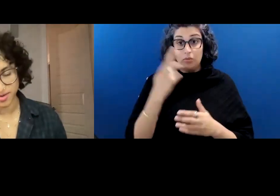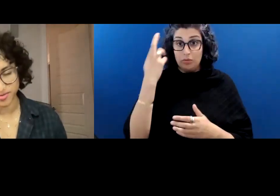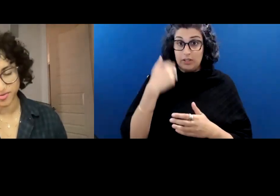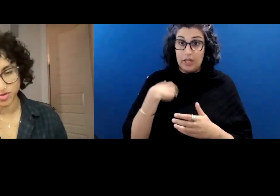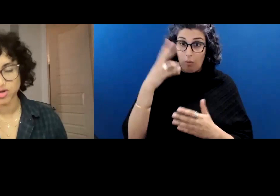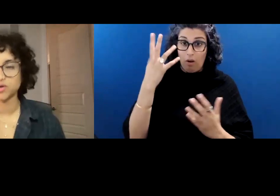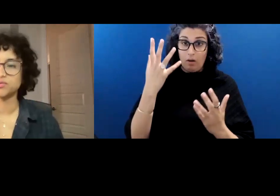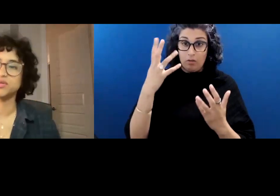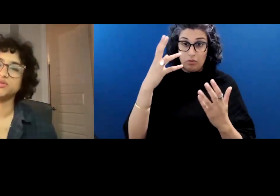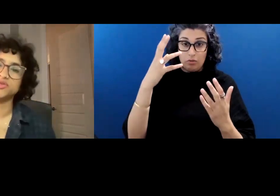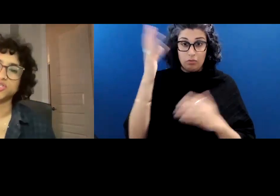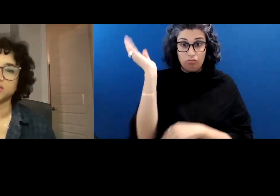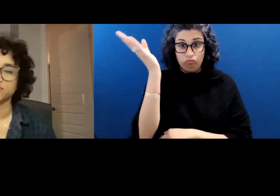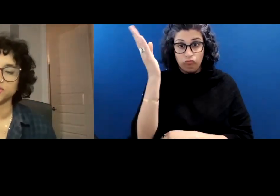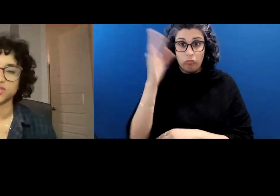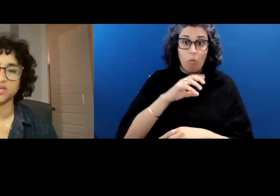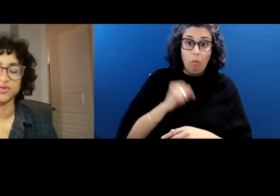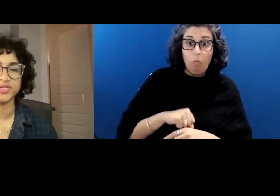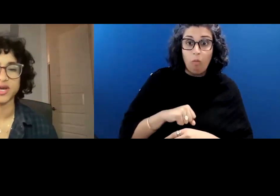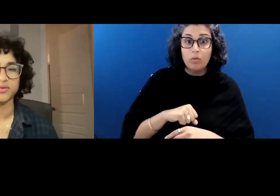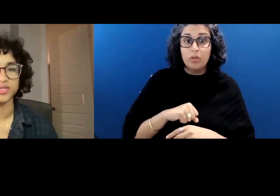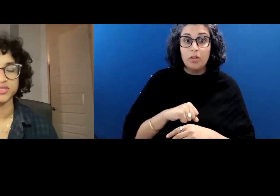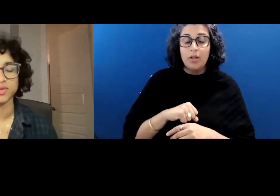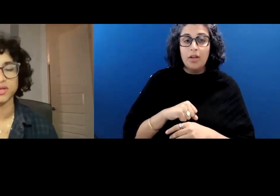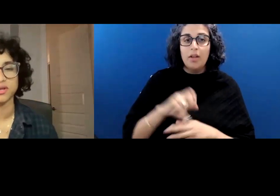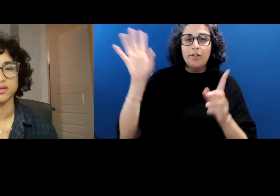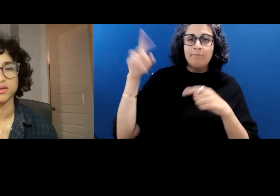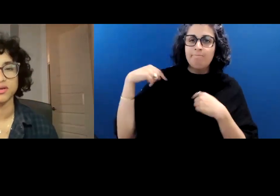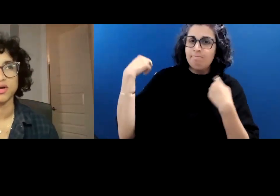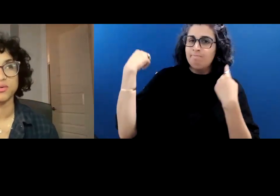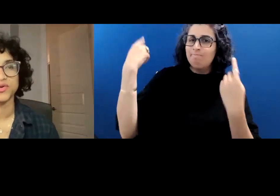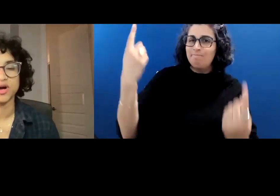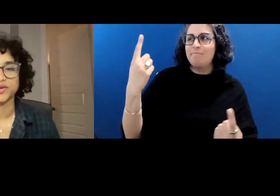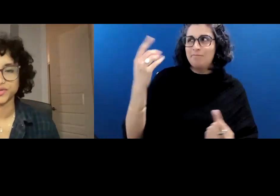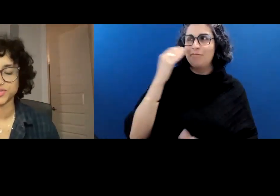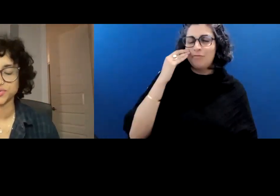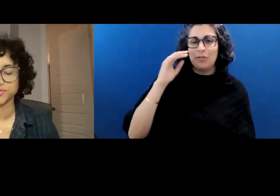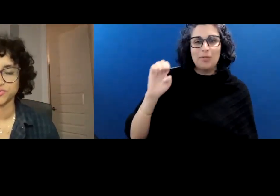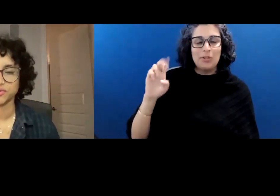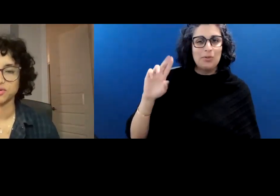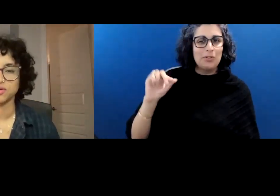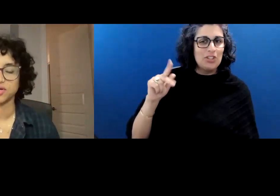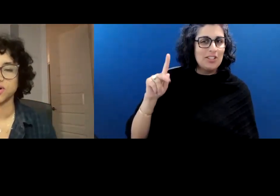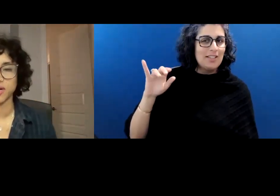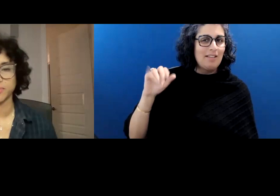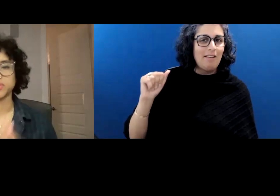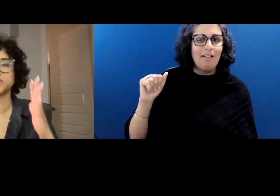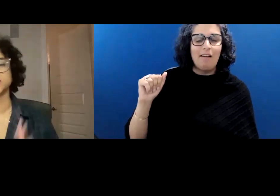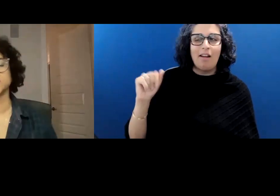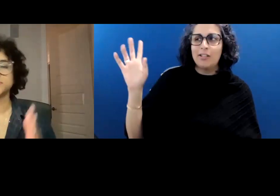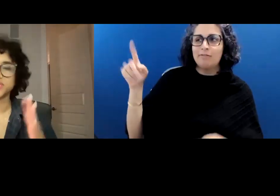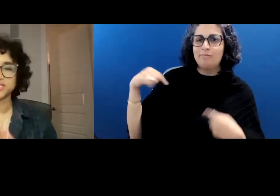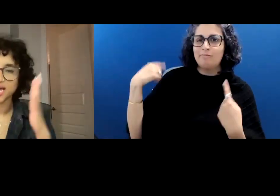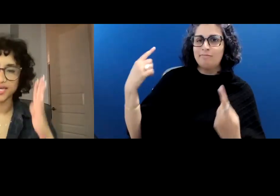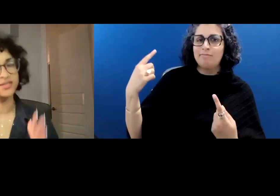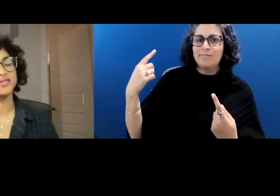I've known Eugenia for years now and it's been a real honor to sort of grow up beside